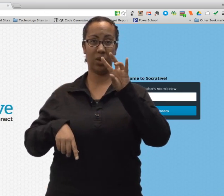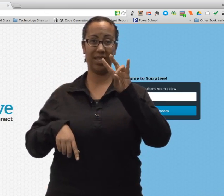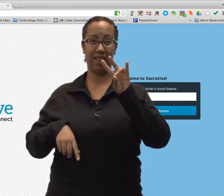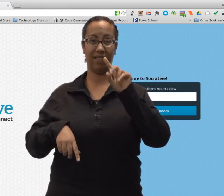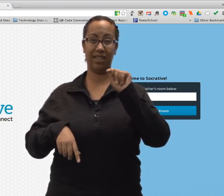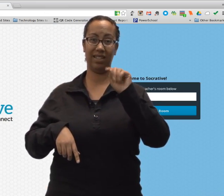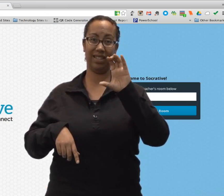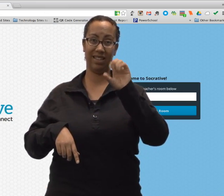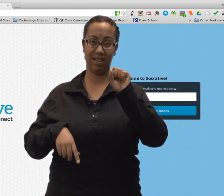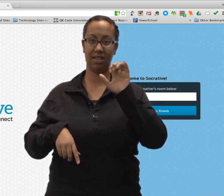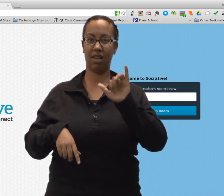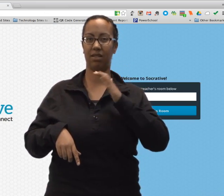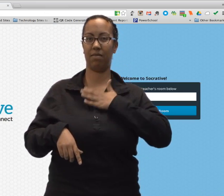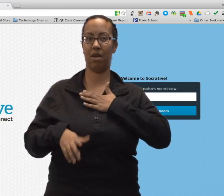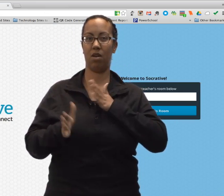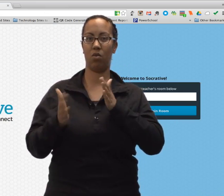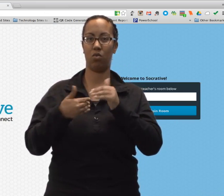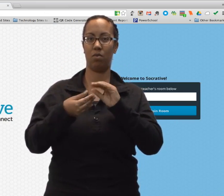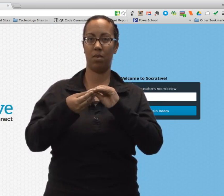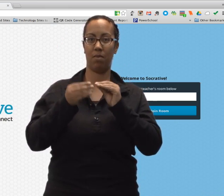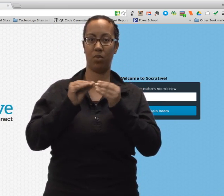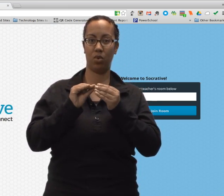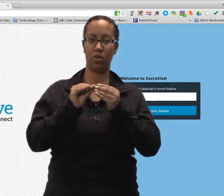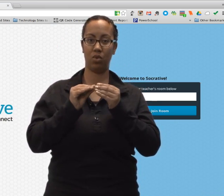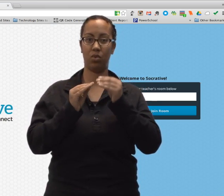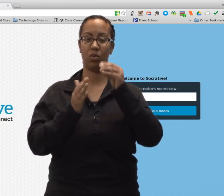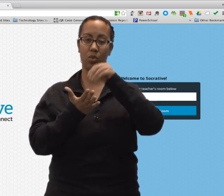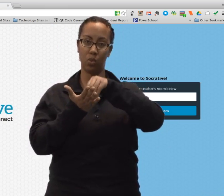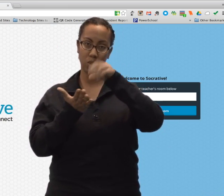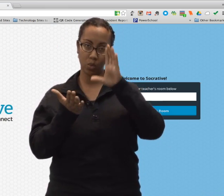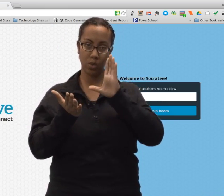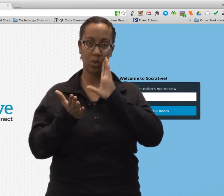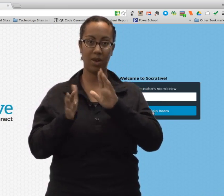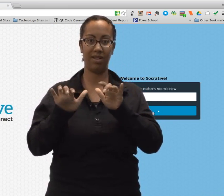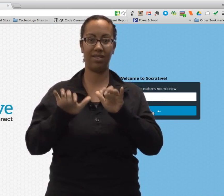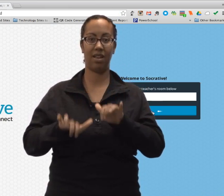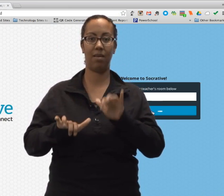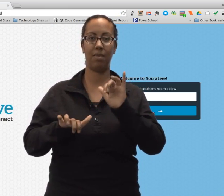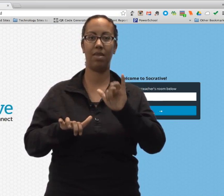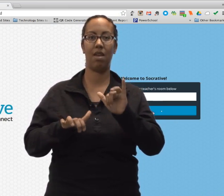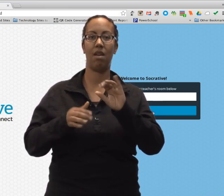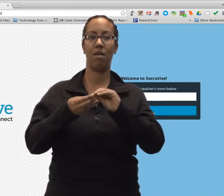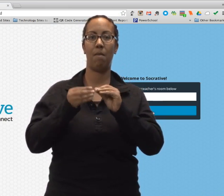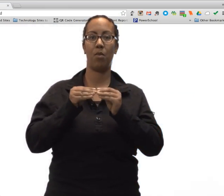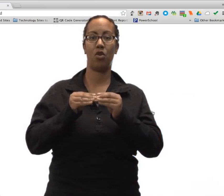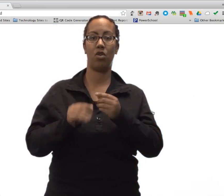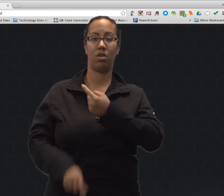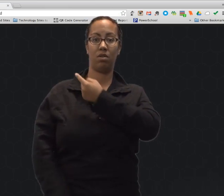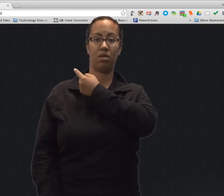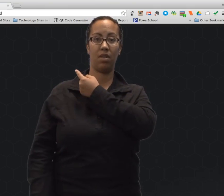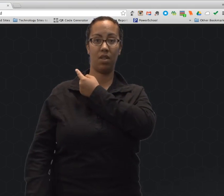207TCS. That's my room number. So, students need to type in that room number.